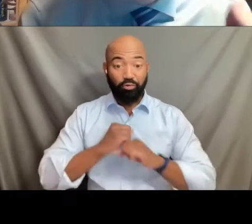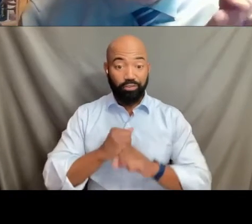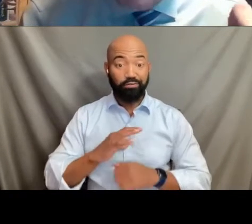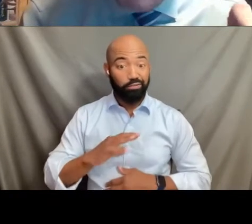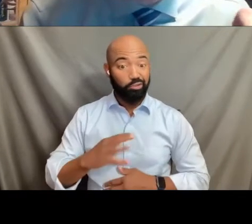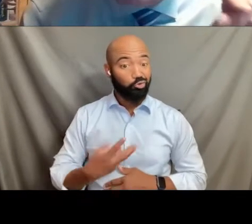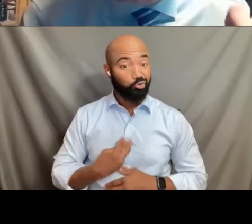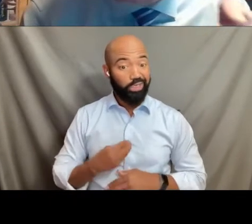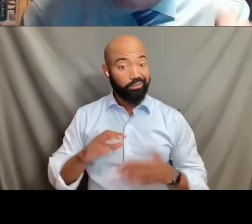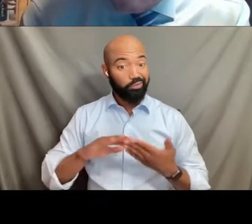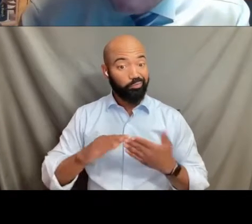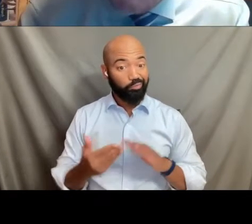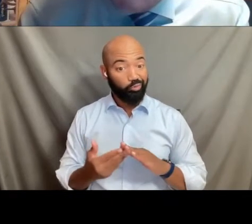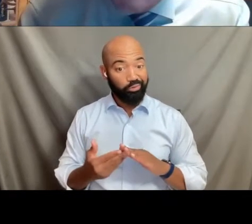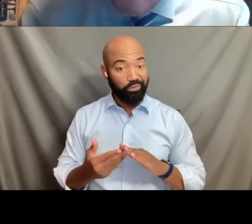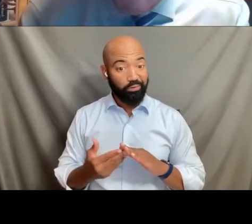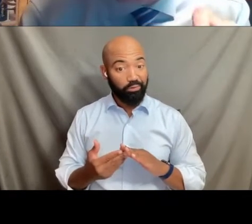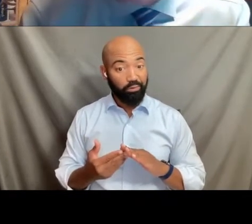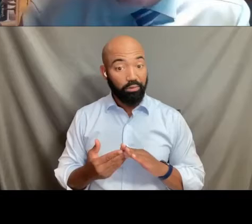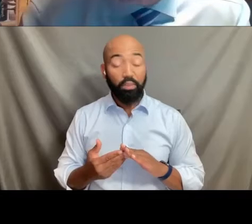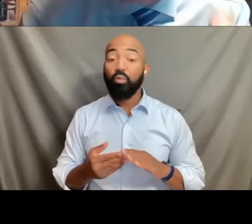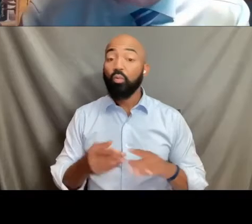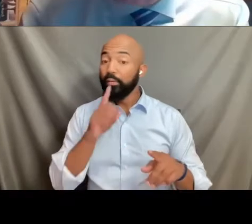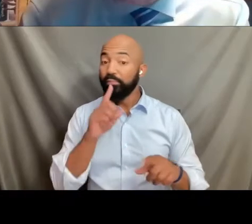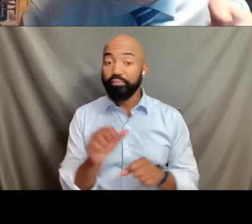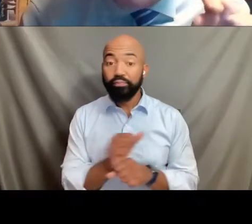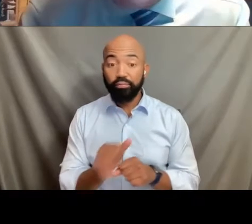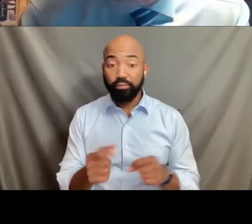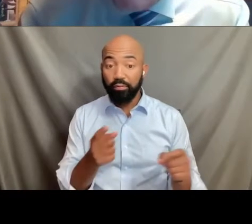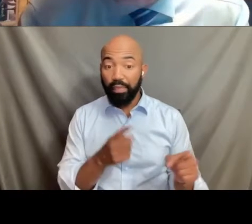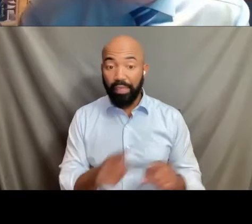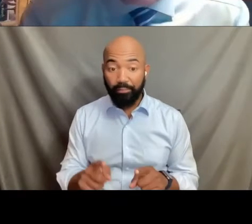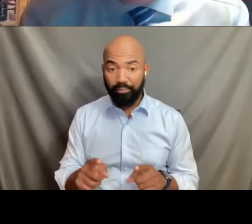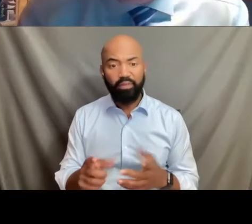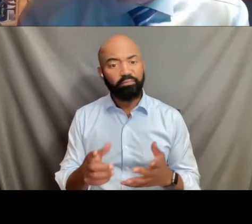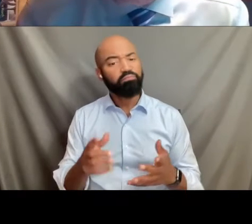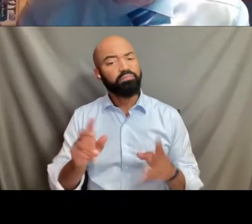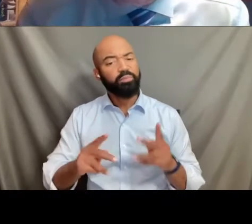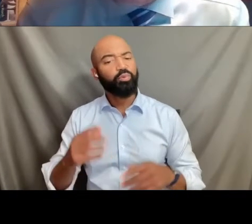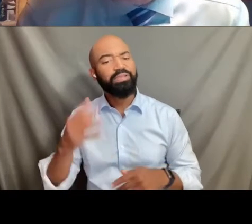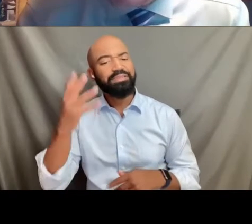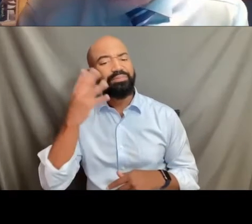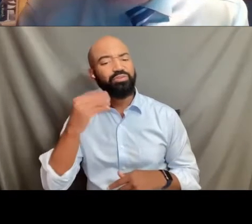when in fact members of the community are subject likewise to hate crimes in our communities.